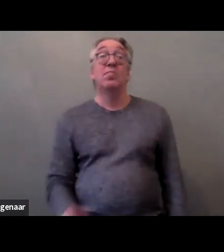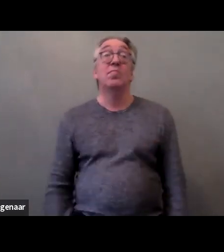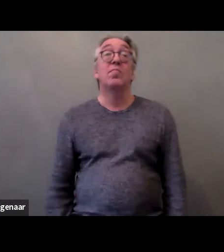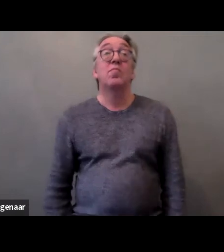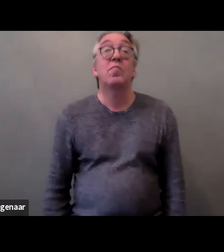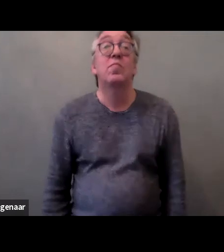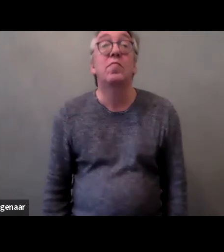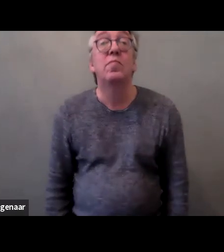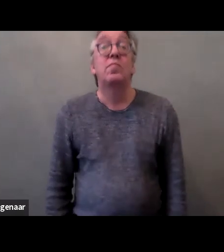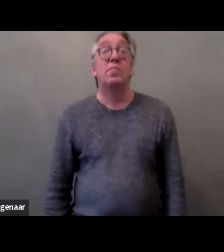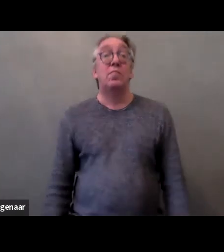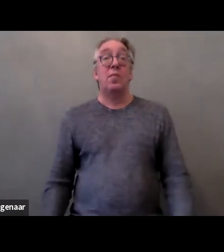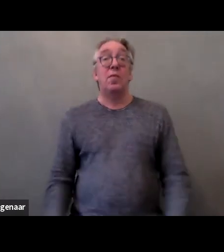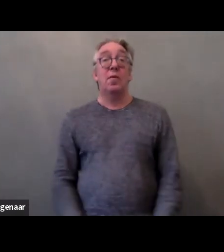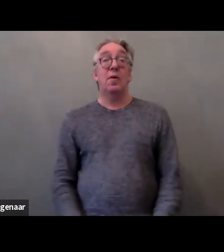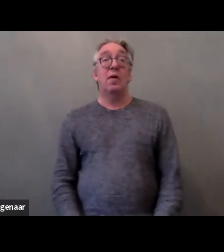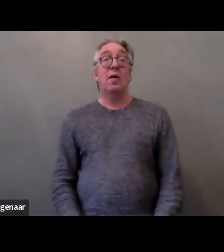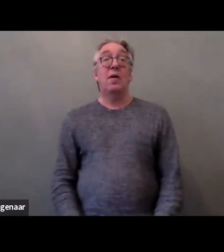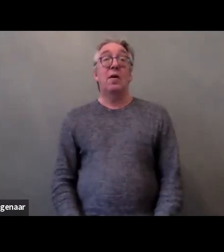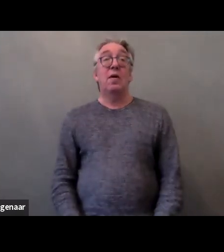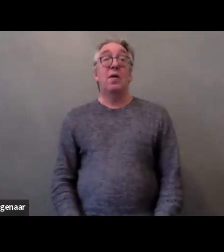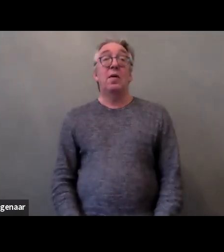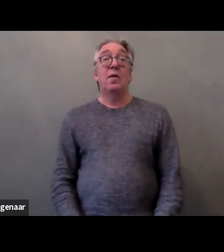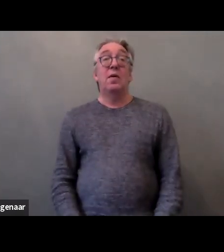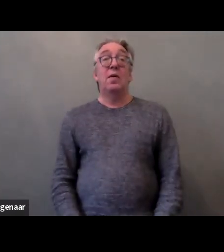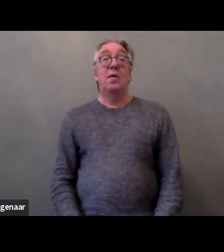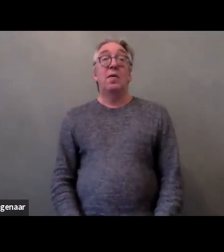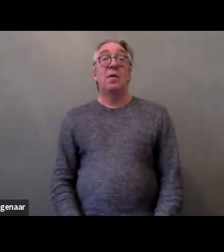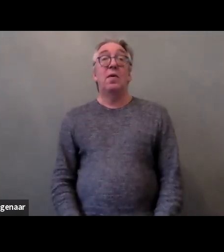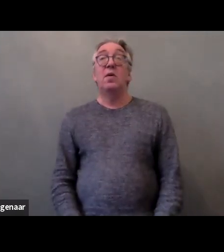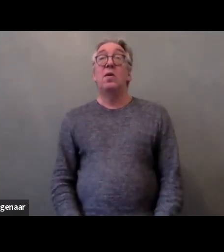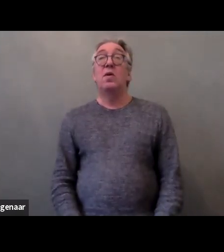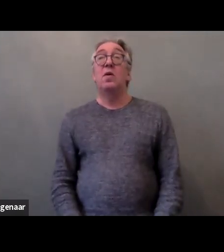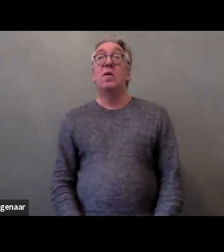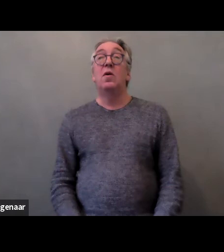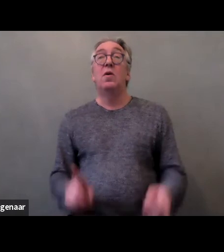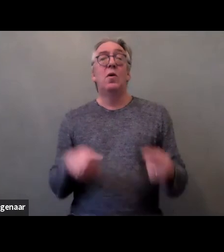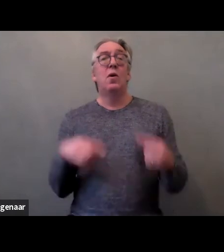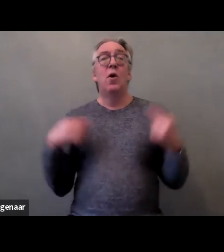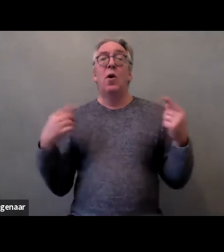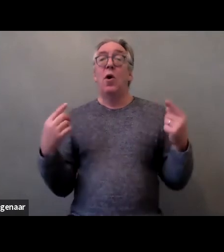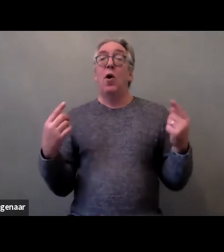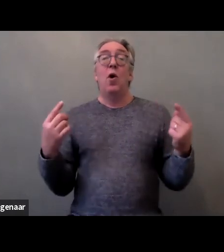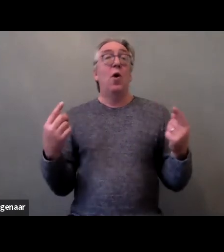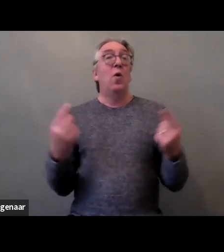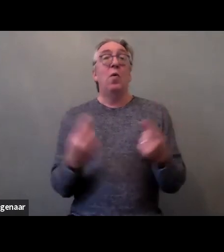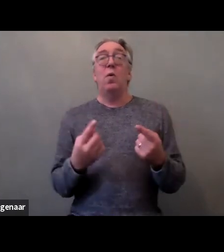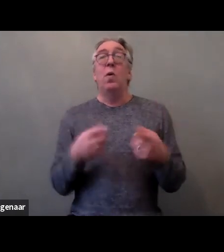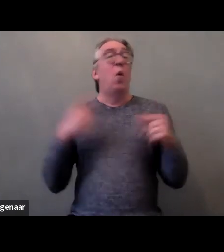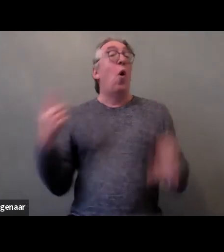What we'd do is everything we did was using pictures, and everything did was together with self-advocates.